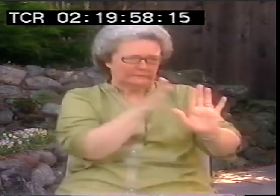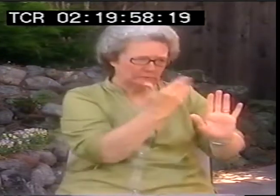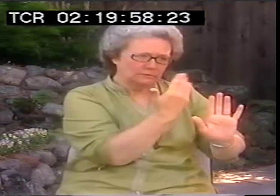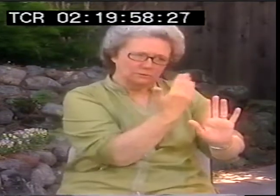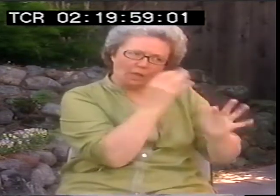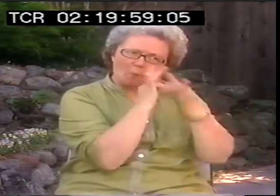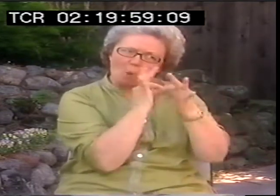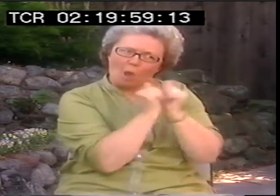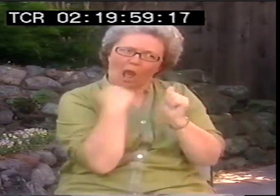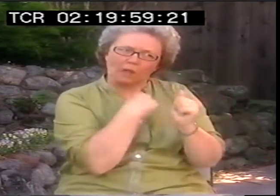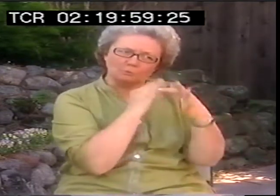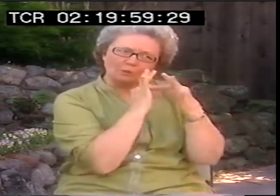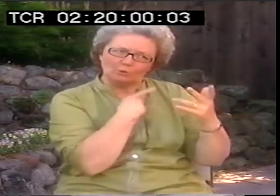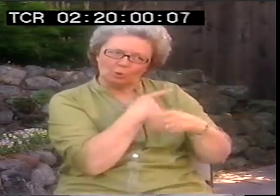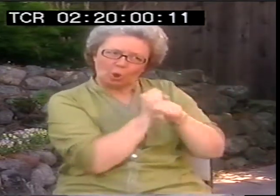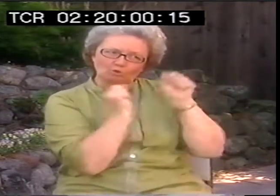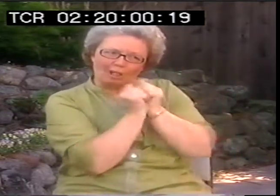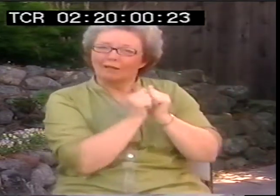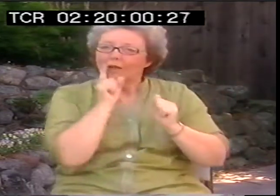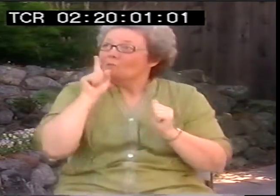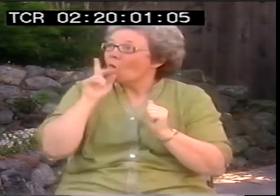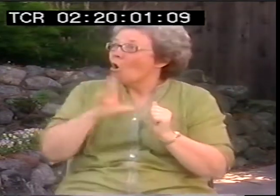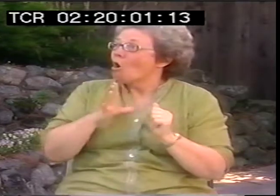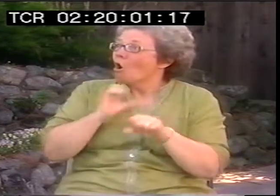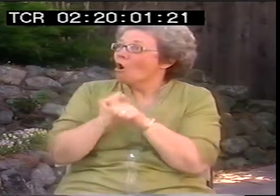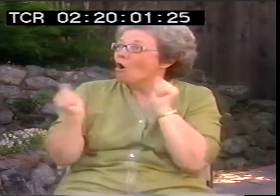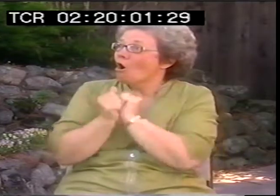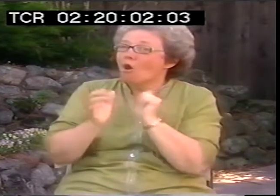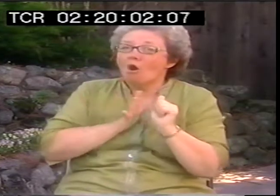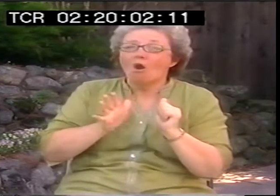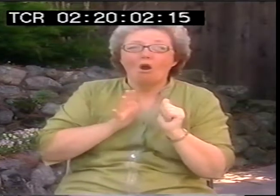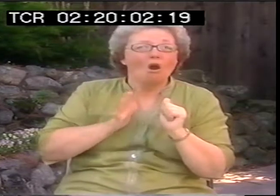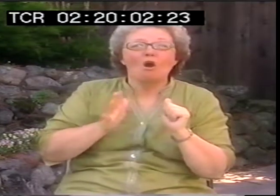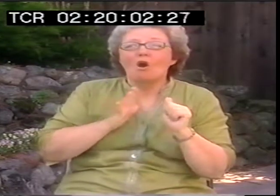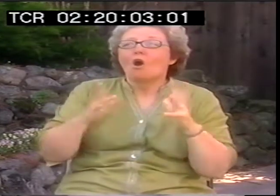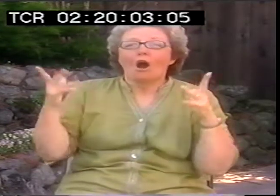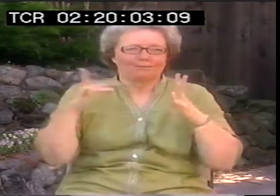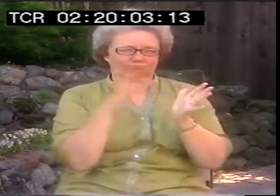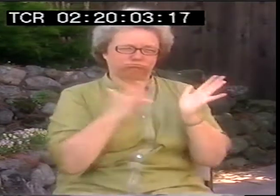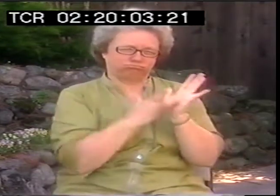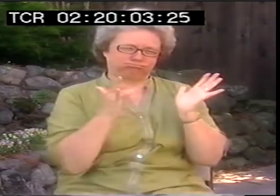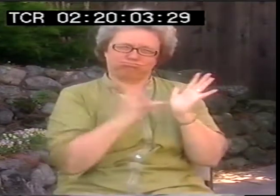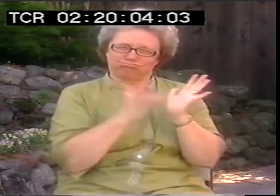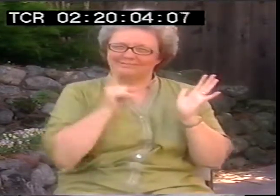Just trust us. We'll help you. We'll keep you together. We'll make sure your kid goes to a mainstream school. And boy, AG Bell just really took